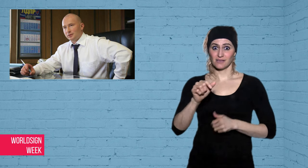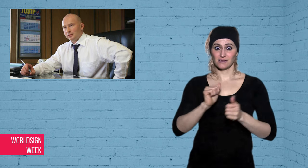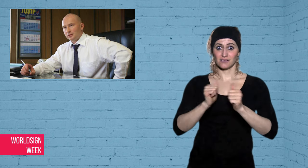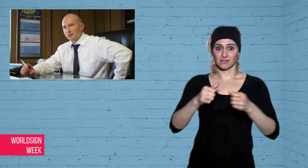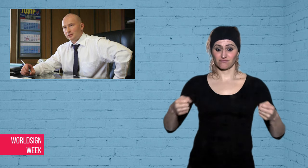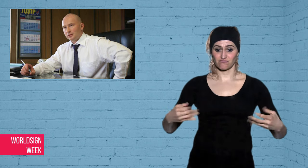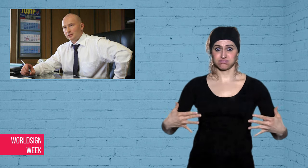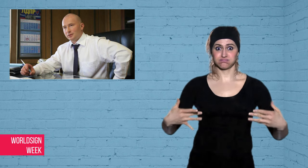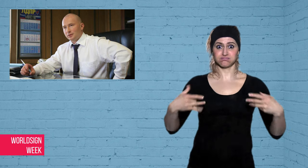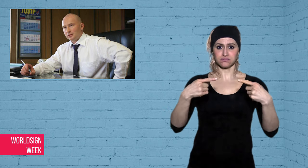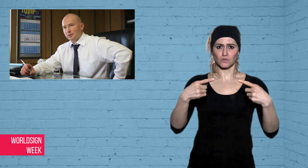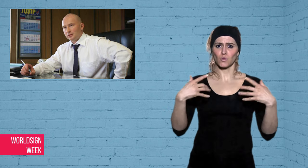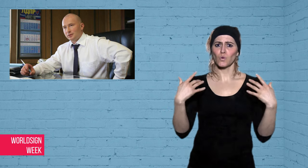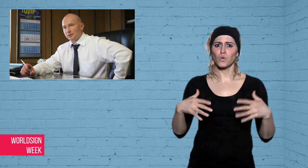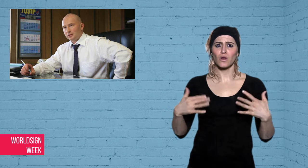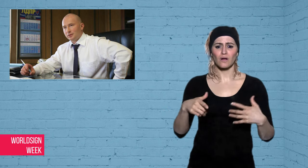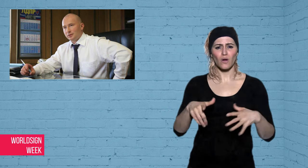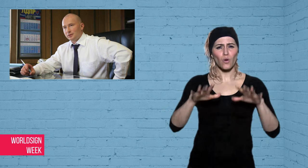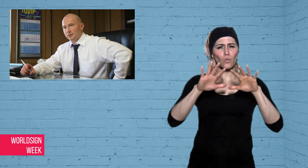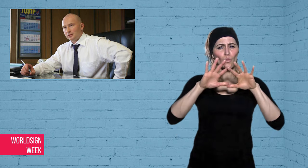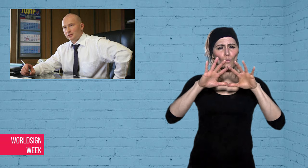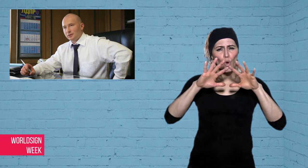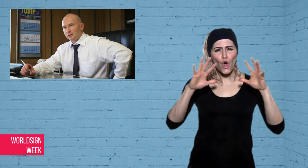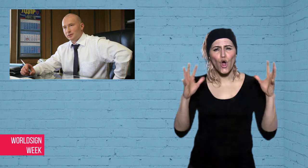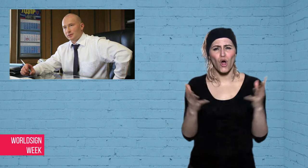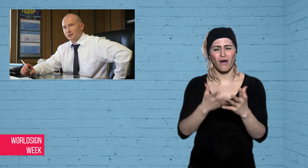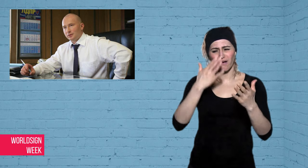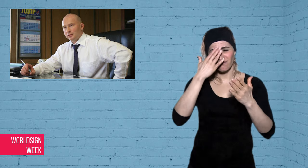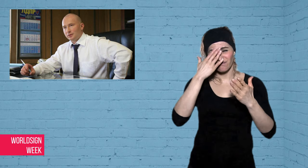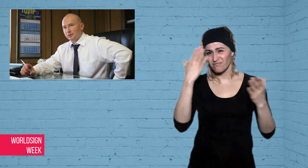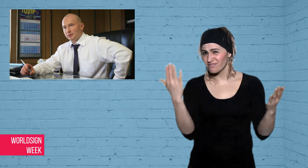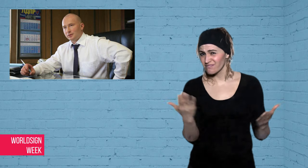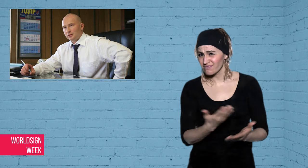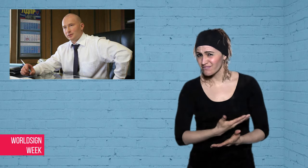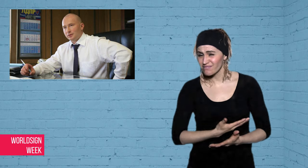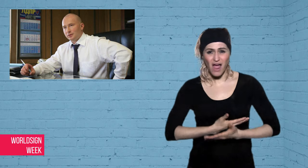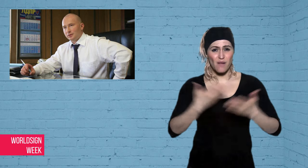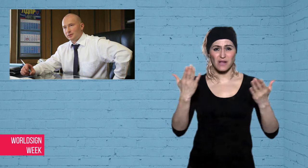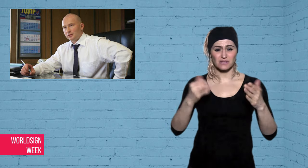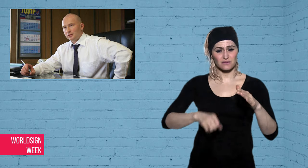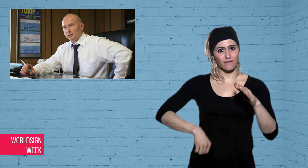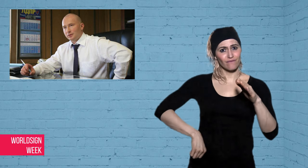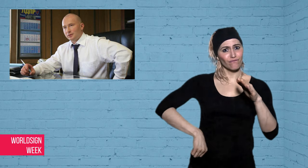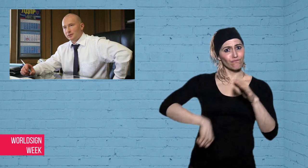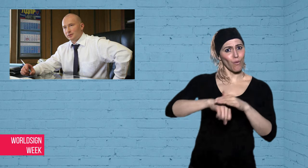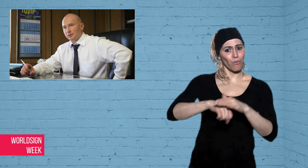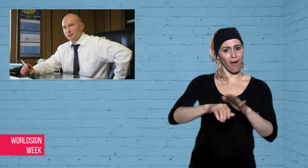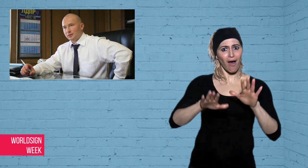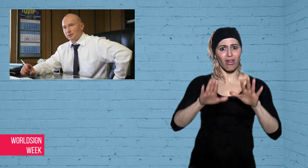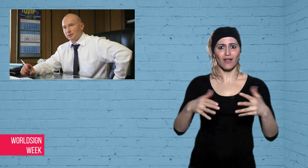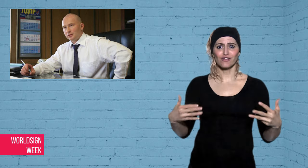especially at Euro 2016, one of the